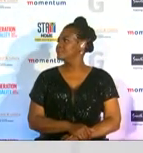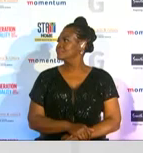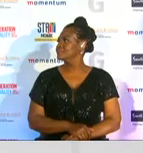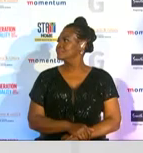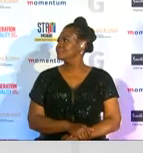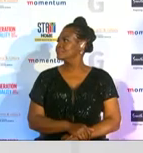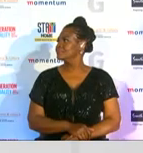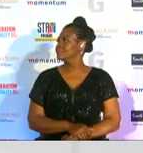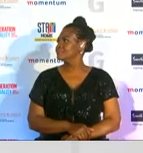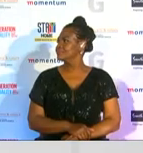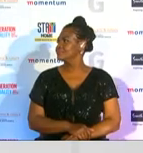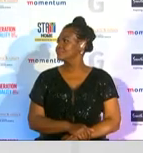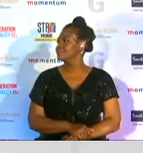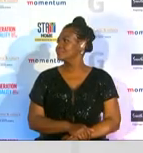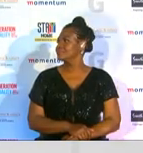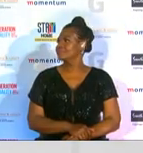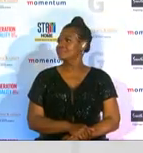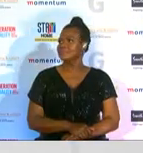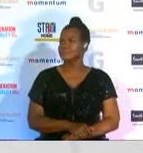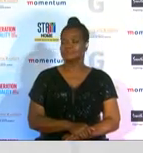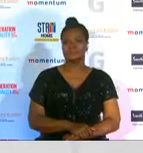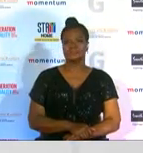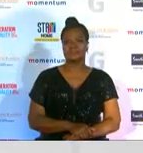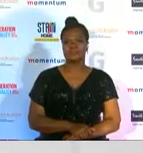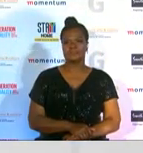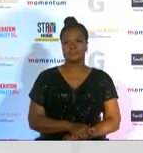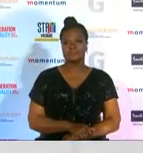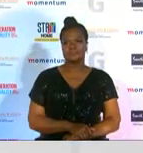but she did send us a video and spa protea captain bon gimsomi